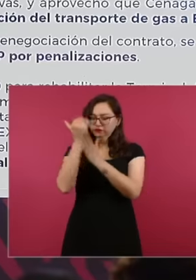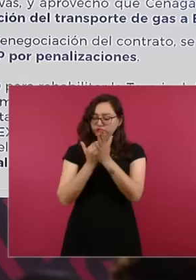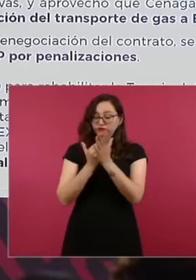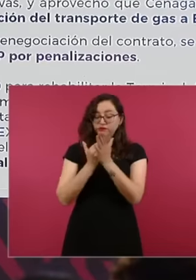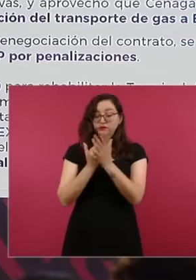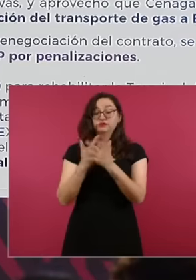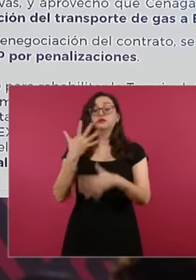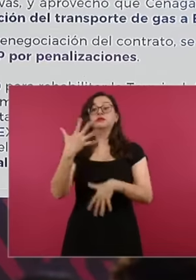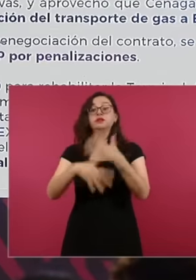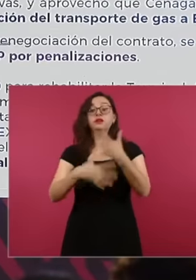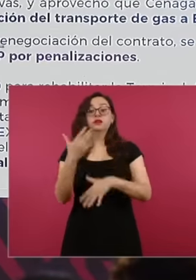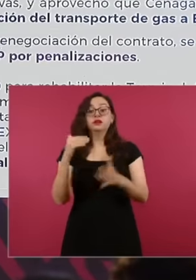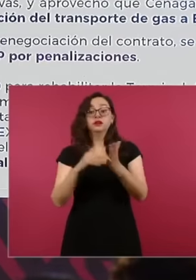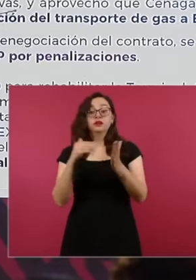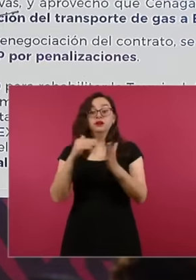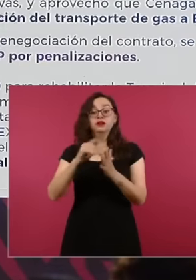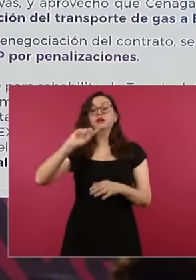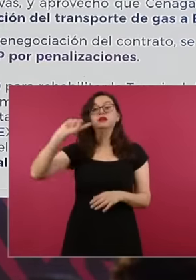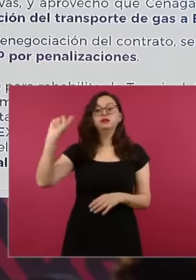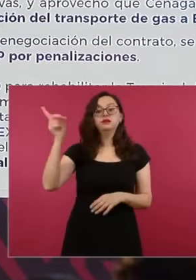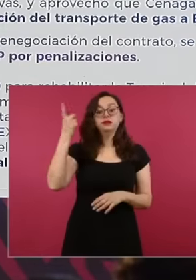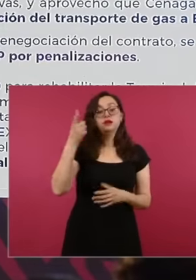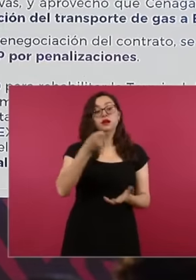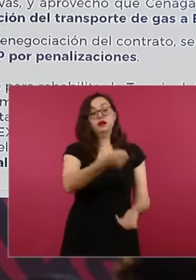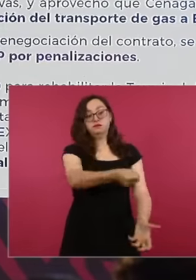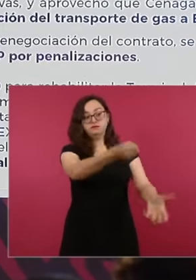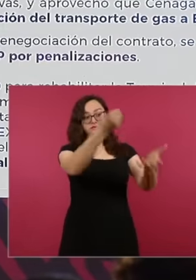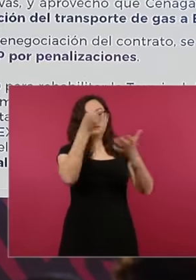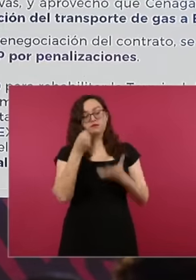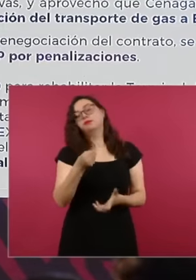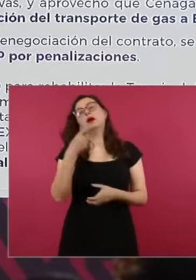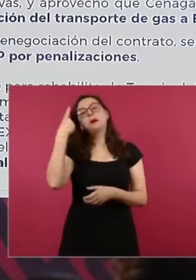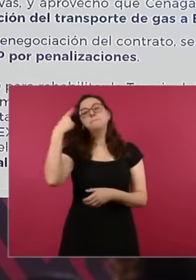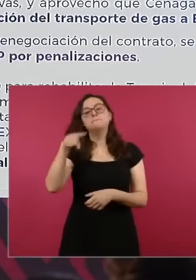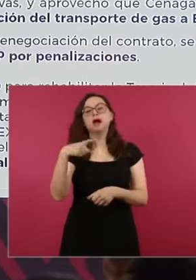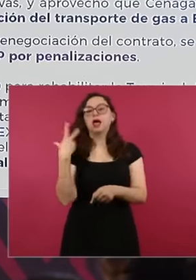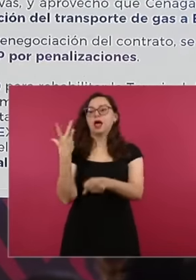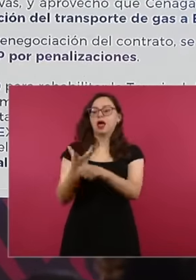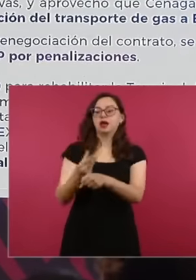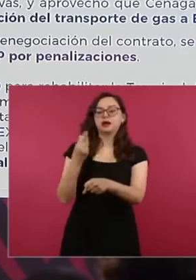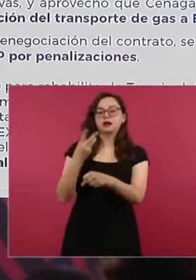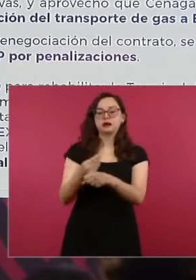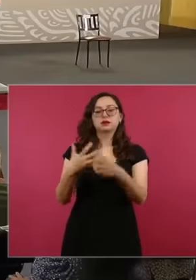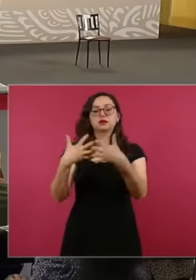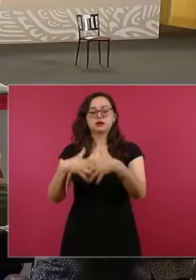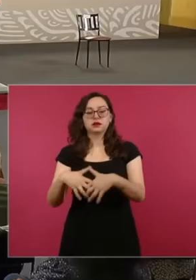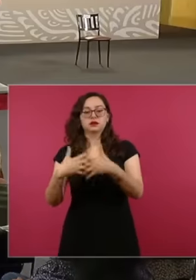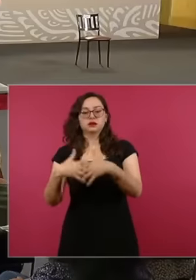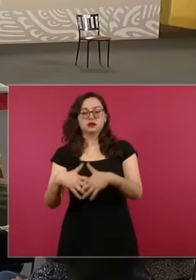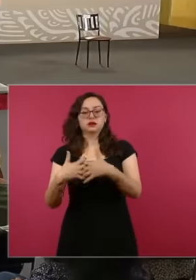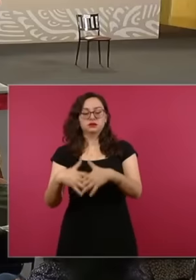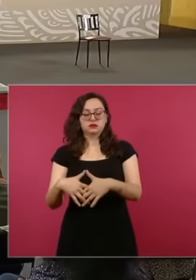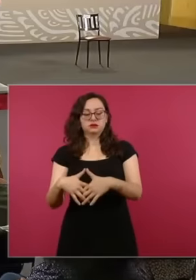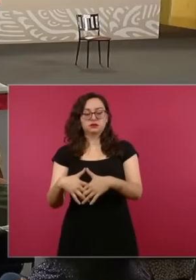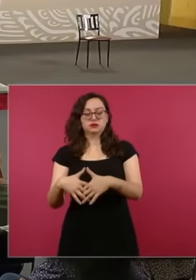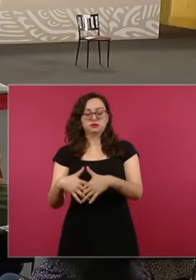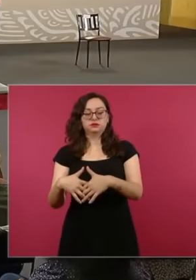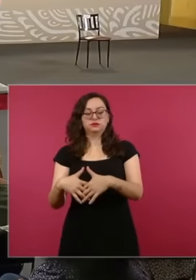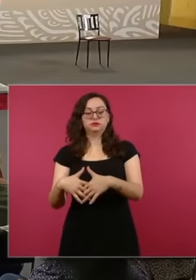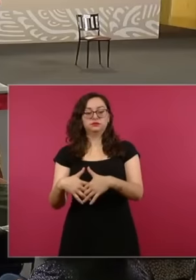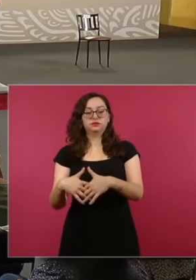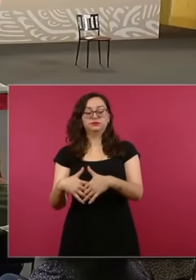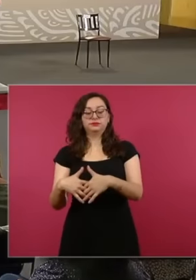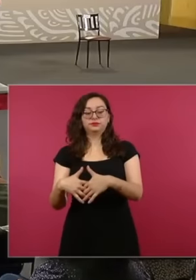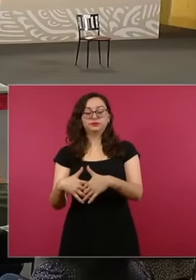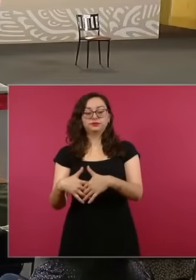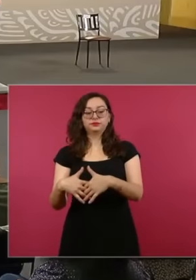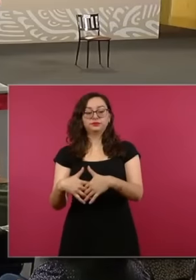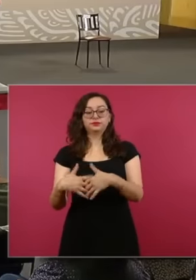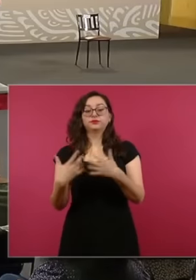dollars to rehabilitate Pemex's Tano import terminal and little birds in little birds eh 79